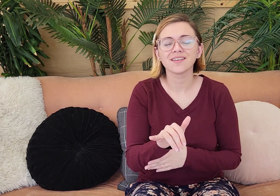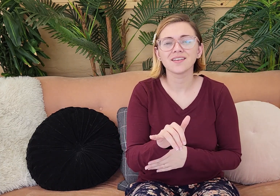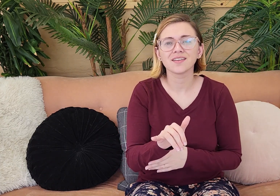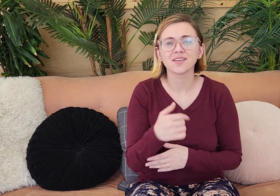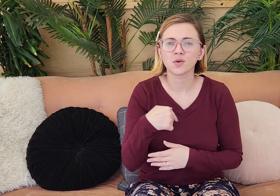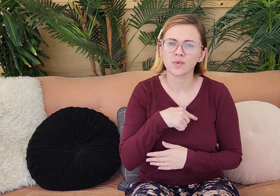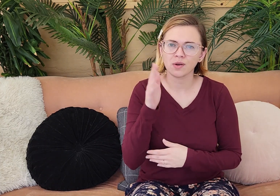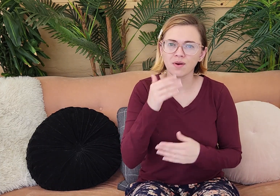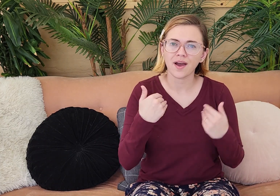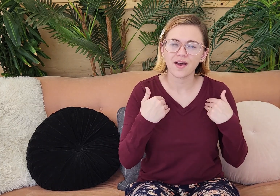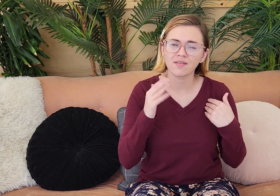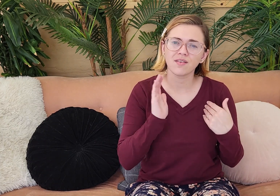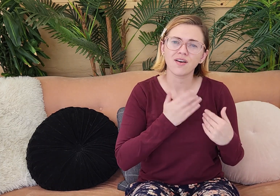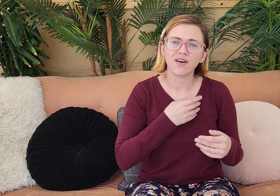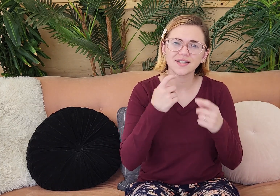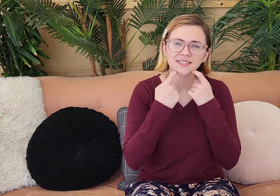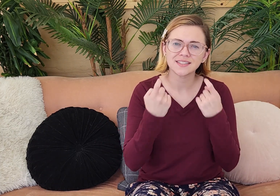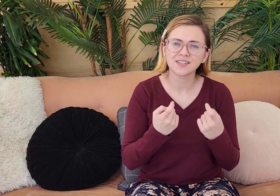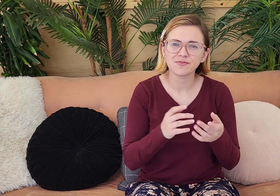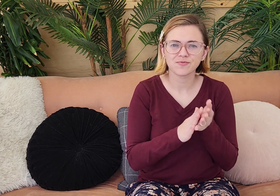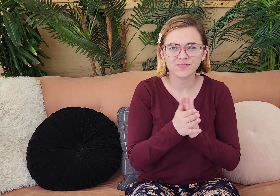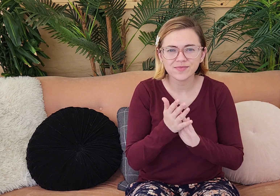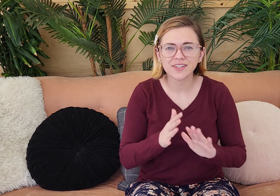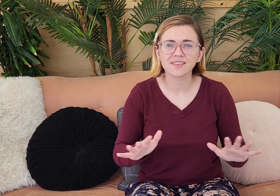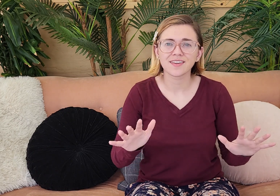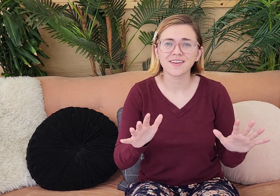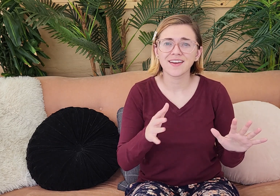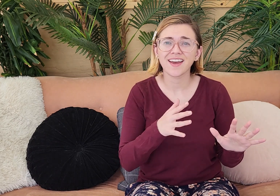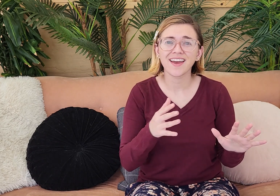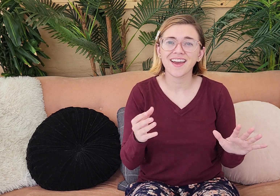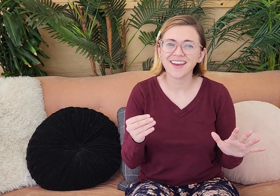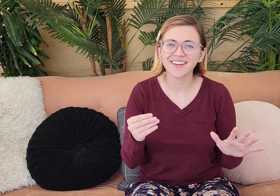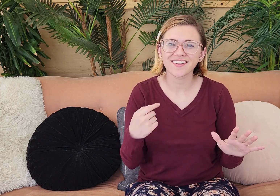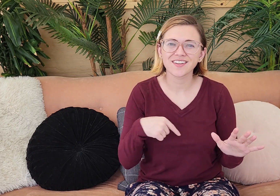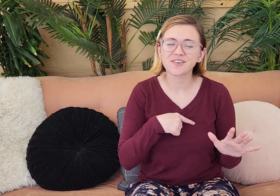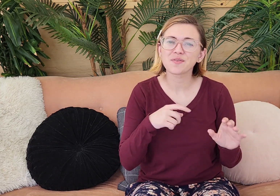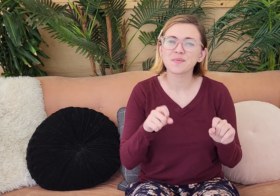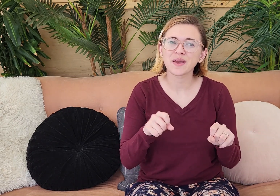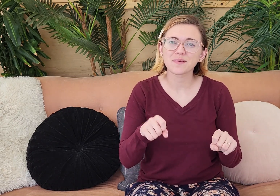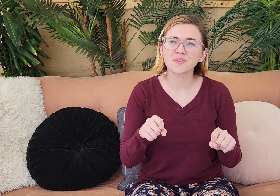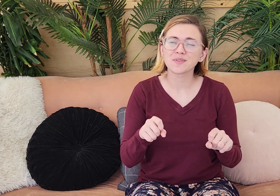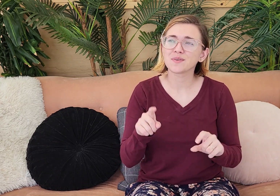believe in that, we will have our sins forgiven. And